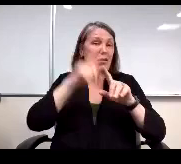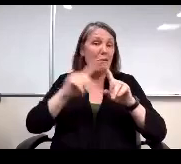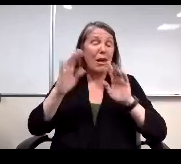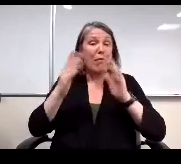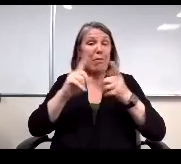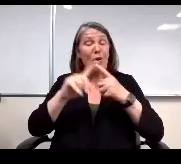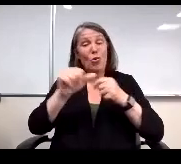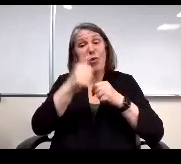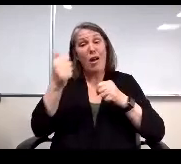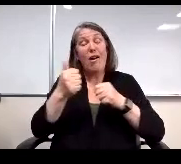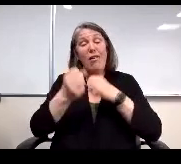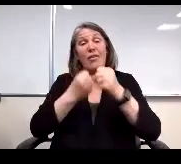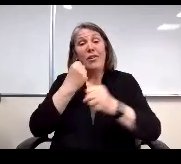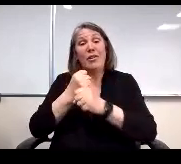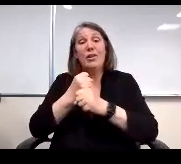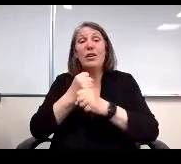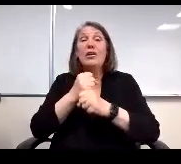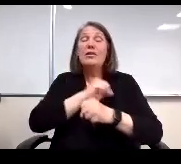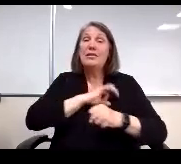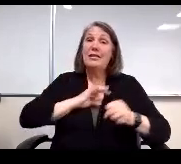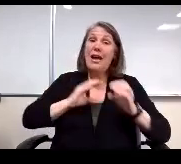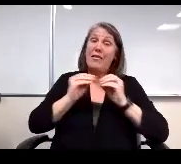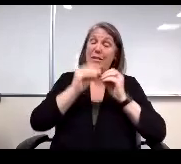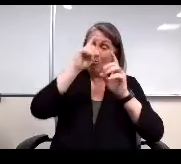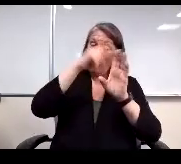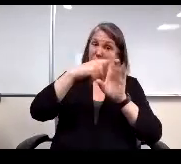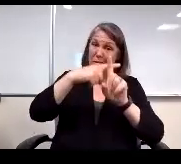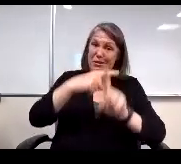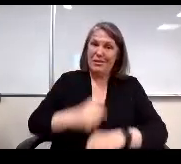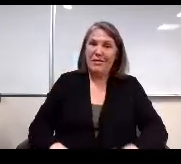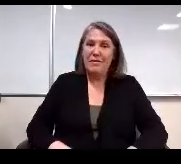staff reported being more optimistic. Next line please.